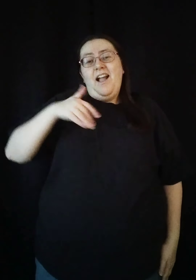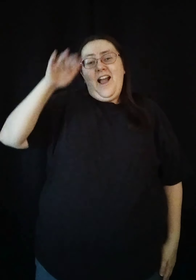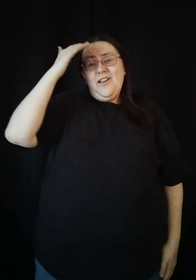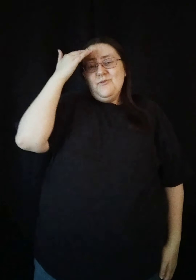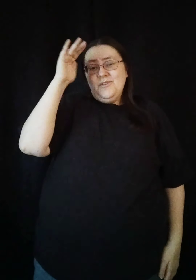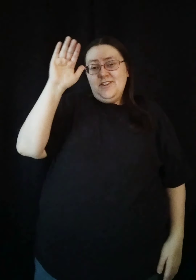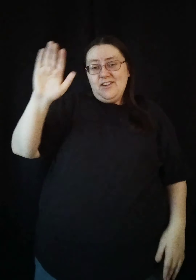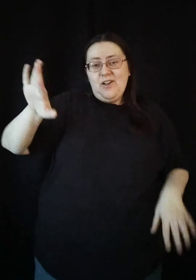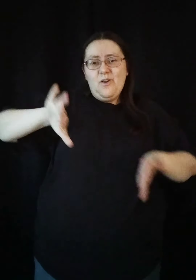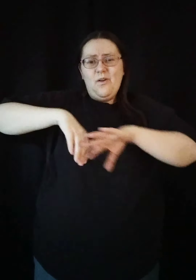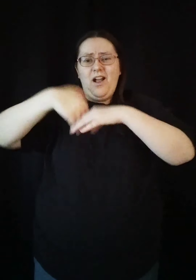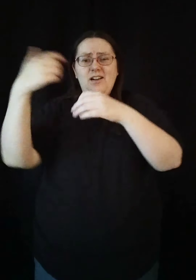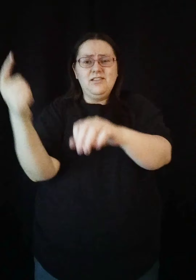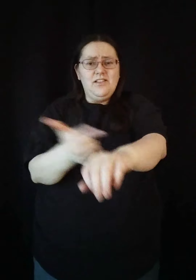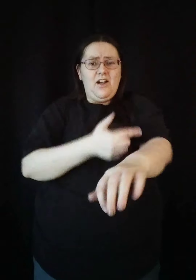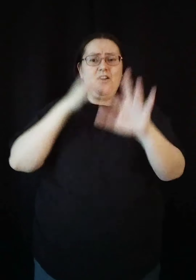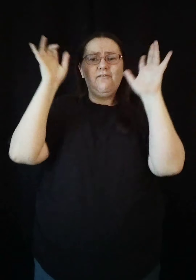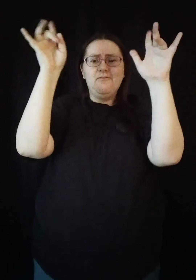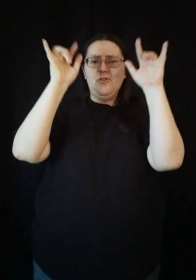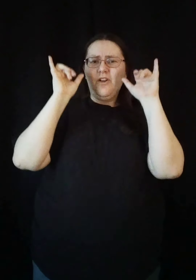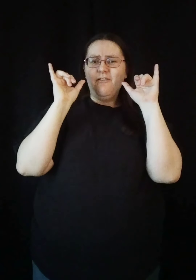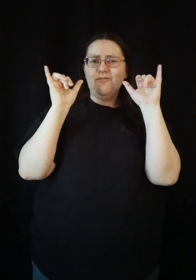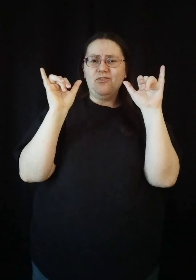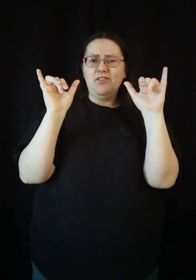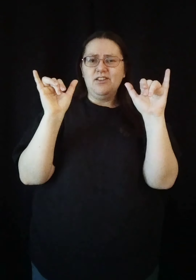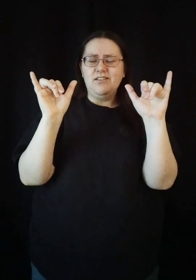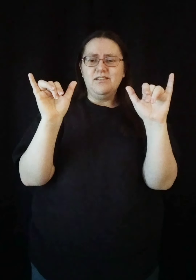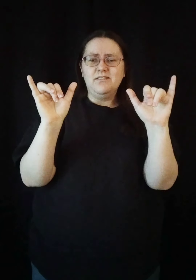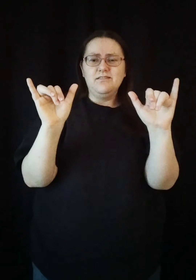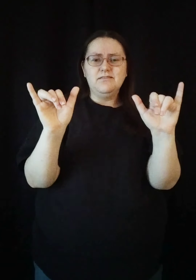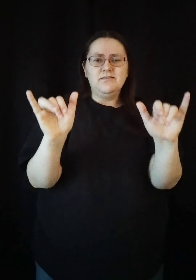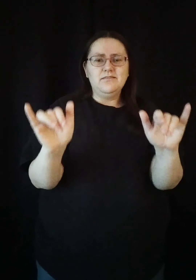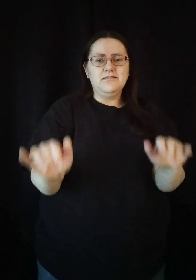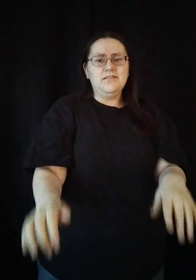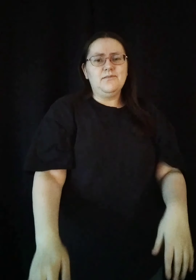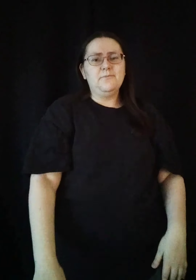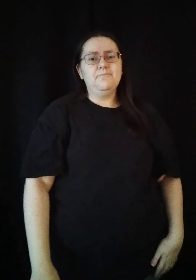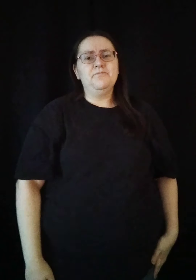I don't really know how long forever is